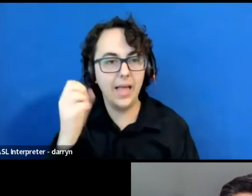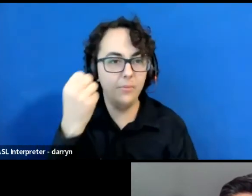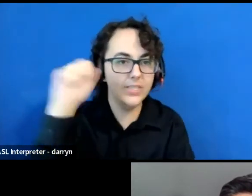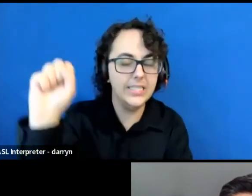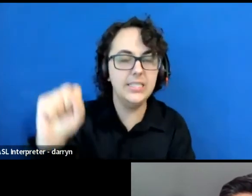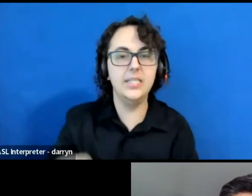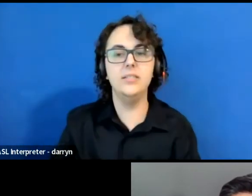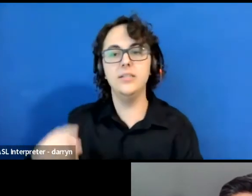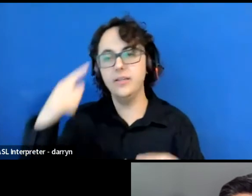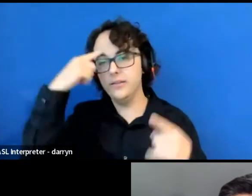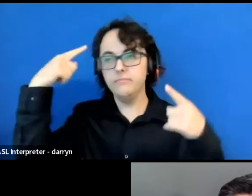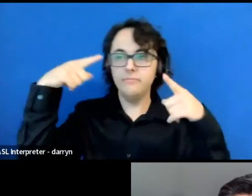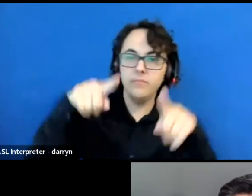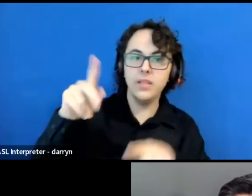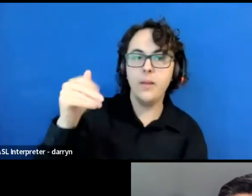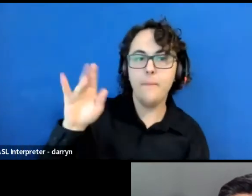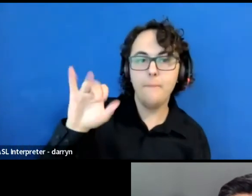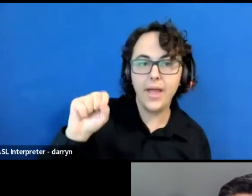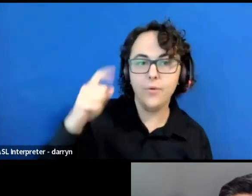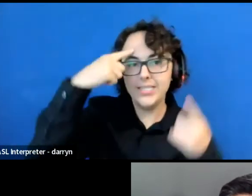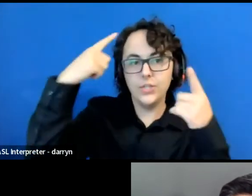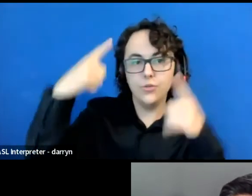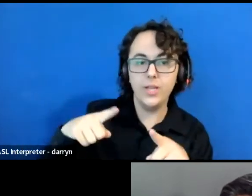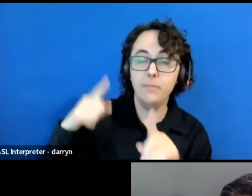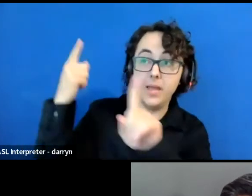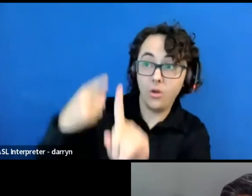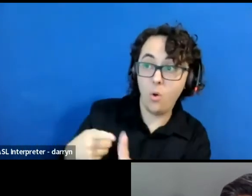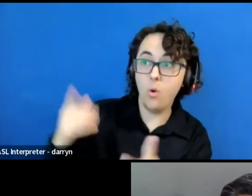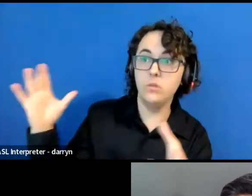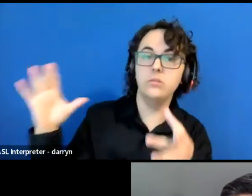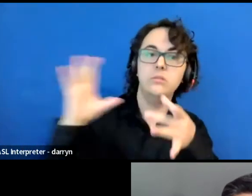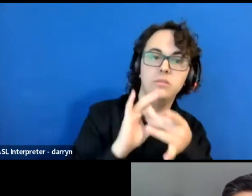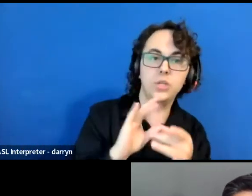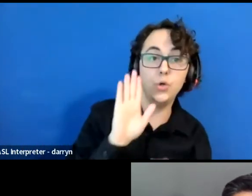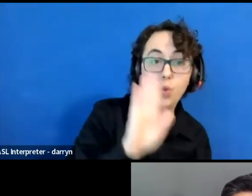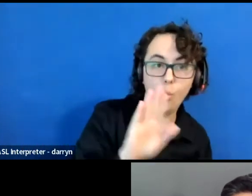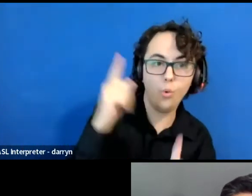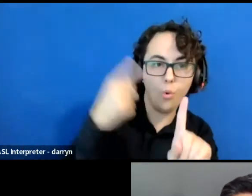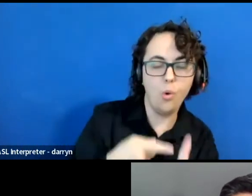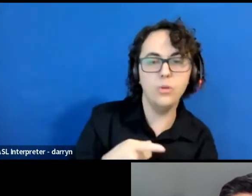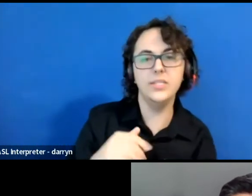to your own goal setting and how to enact divestment and carbon budgeting strategies